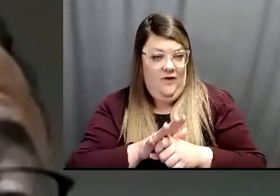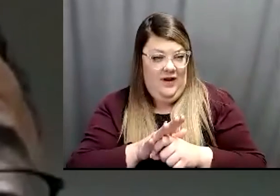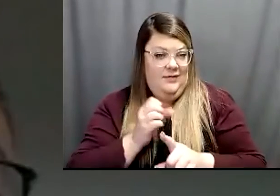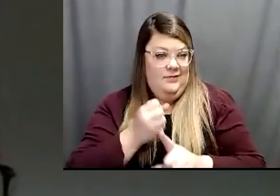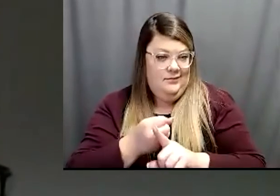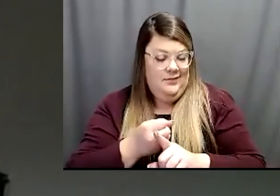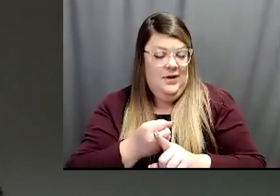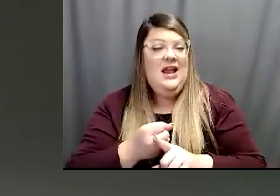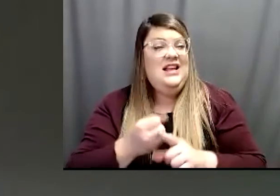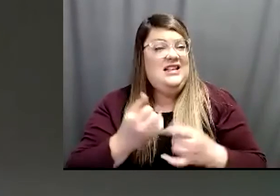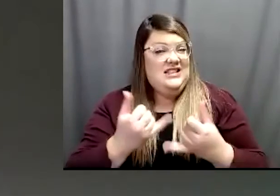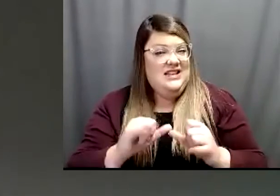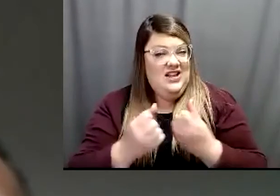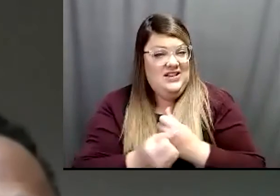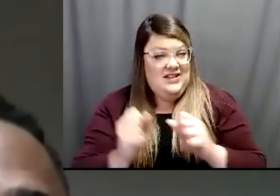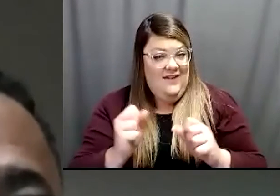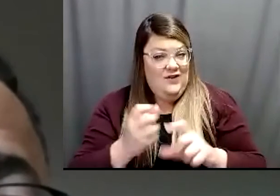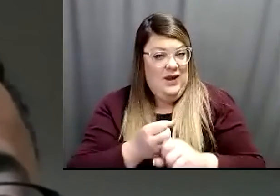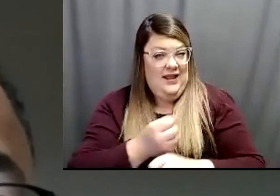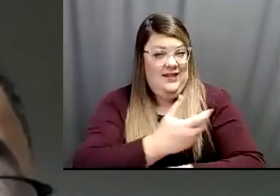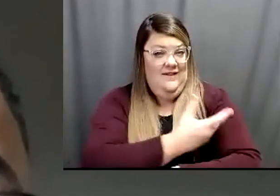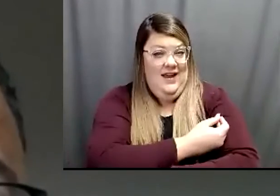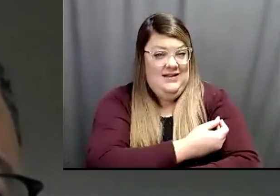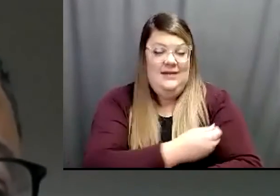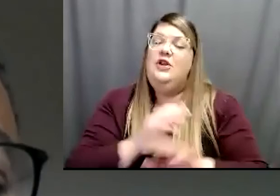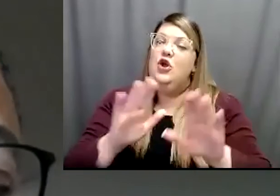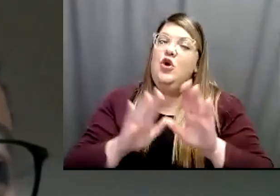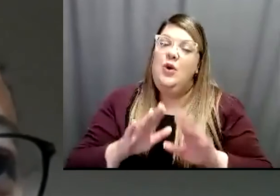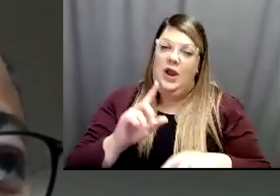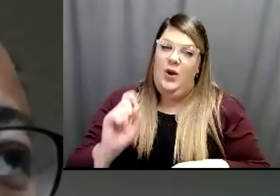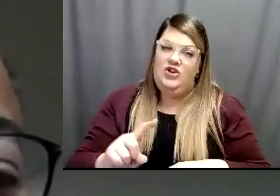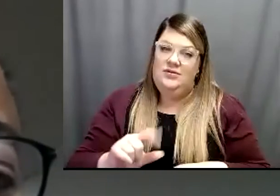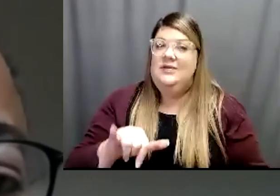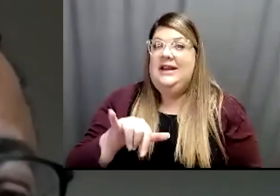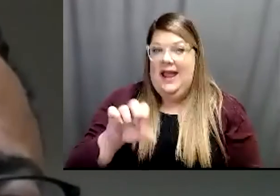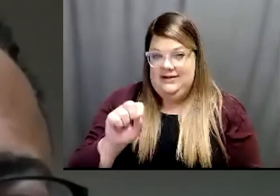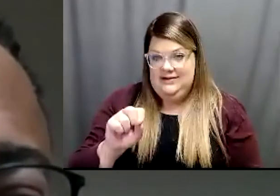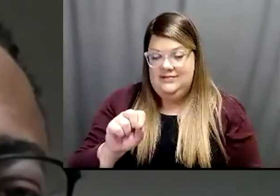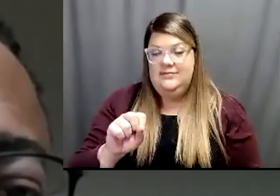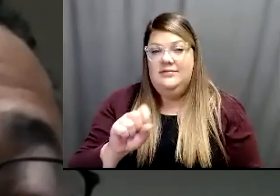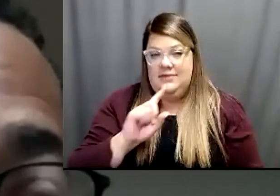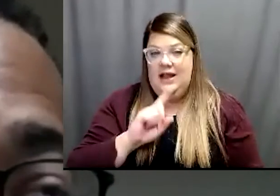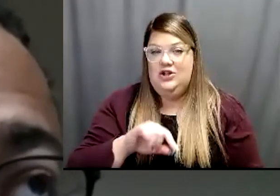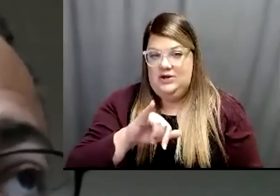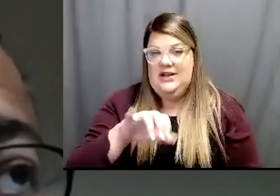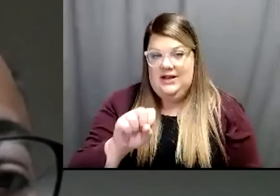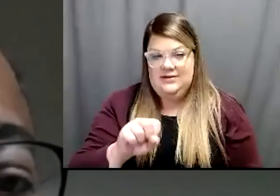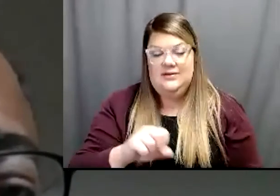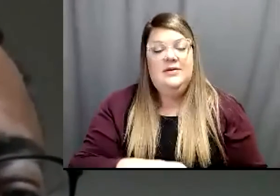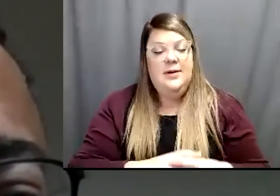Great question! Very good question! So the answer is, "Yes," we do know a lot of people, a lot of questions that I get is, you know, "I've had COVID,